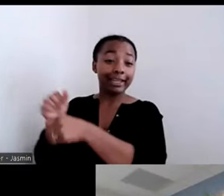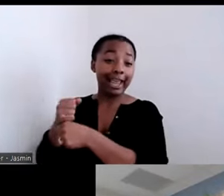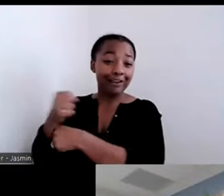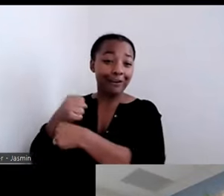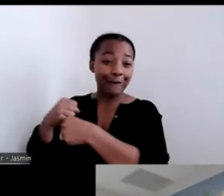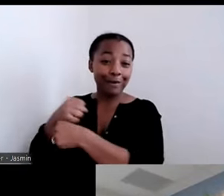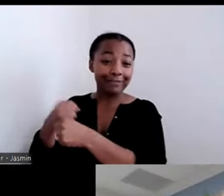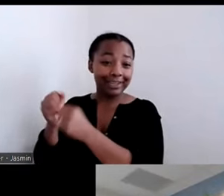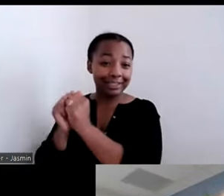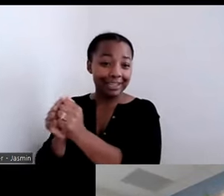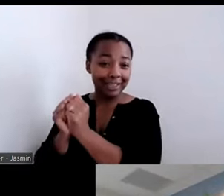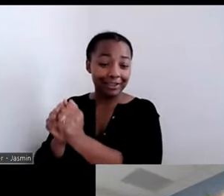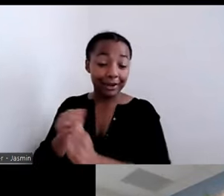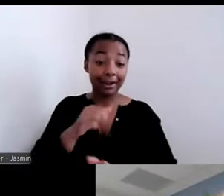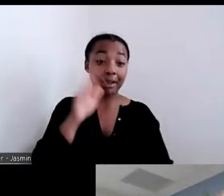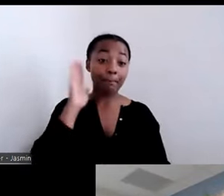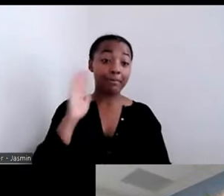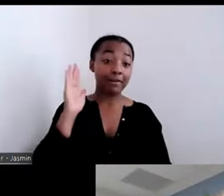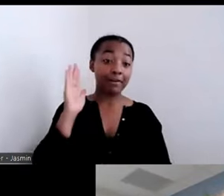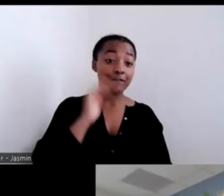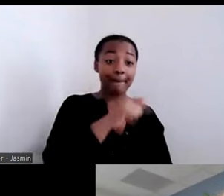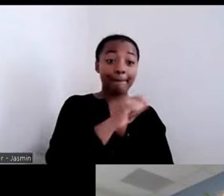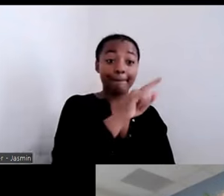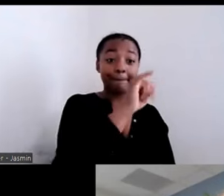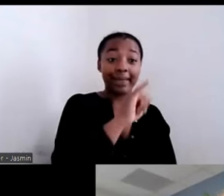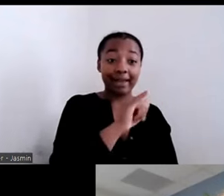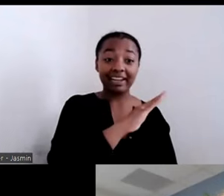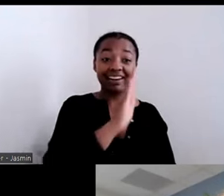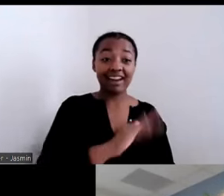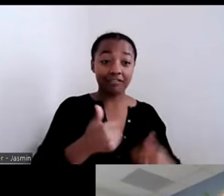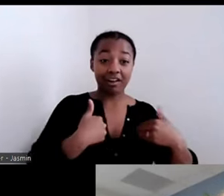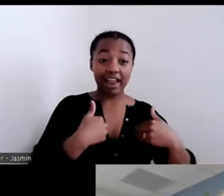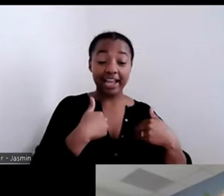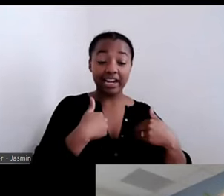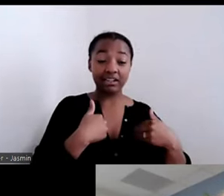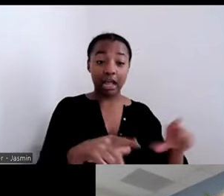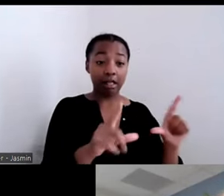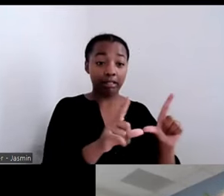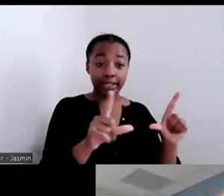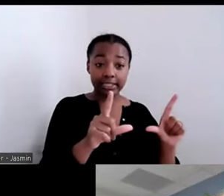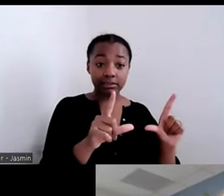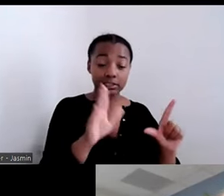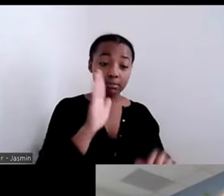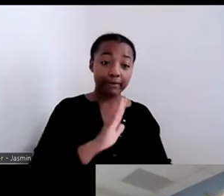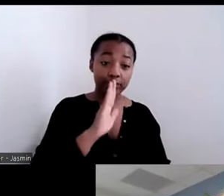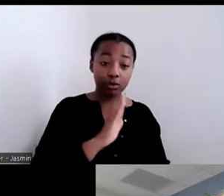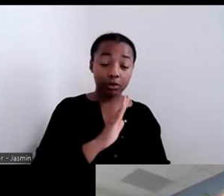Patty, who had never had a driver's license before, eventually went on to get her